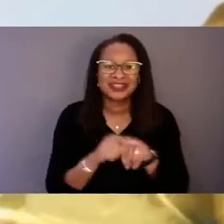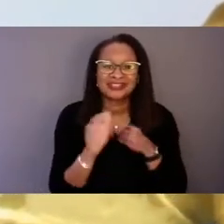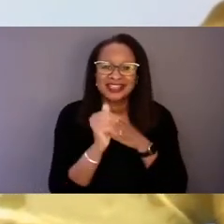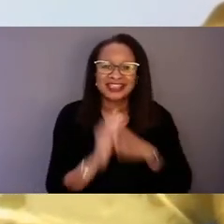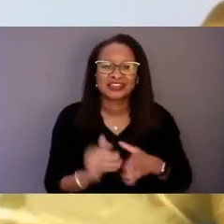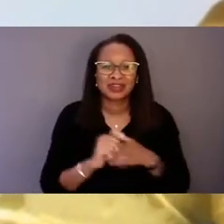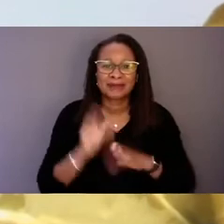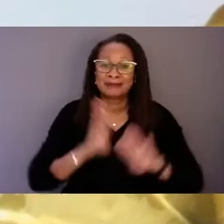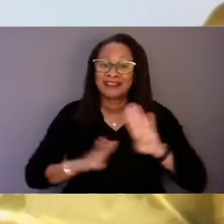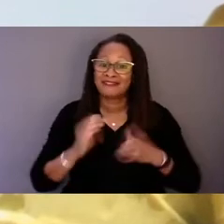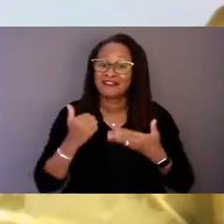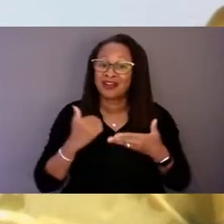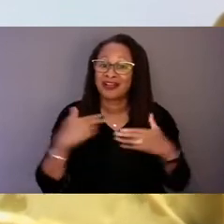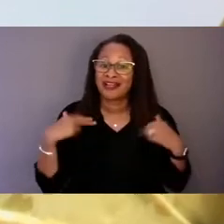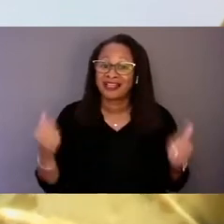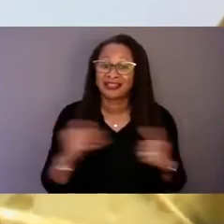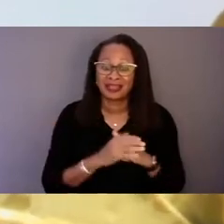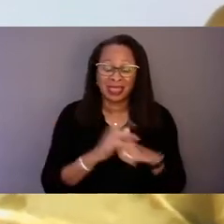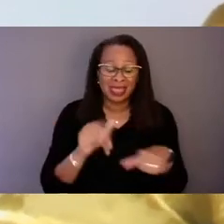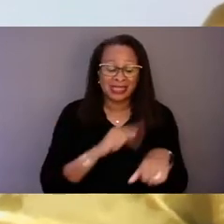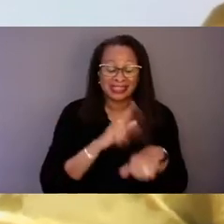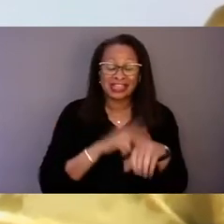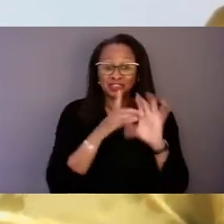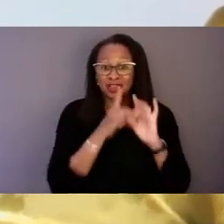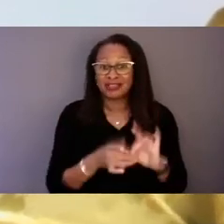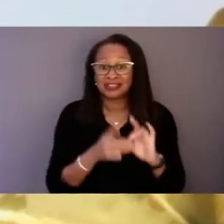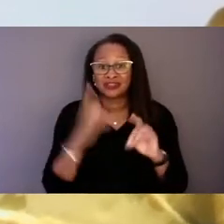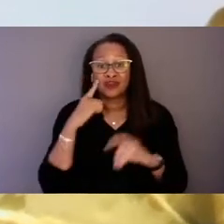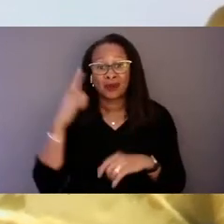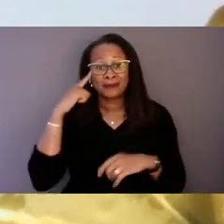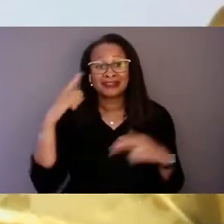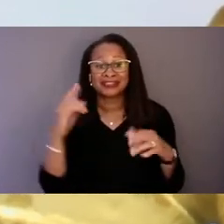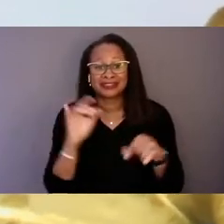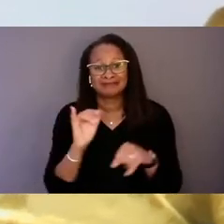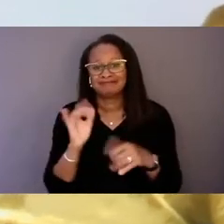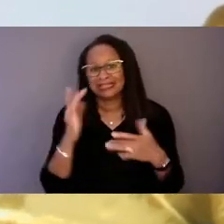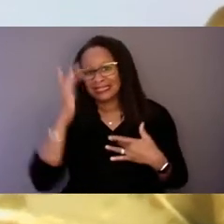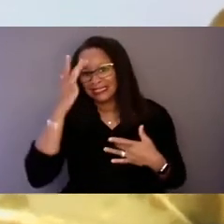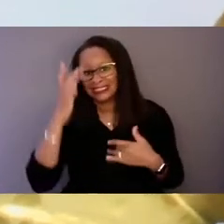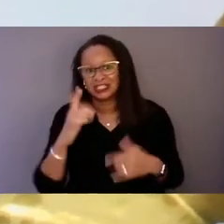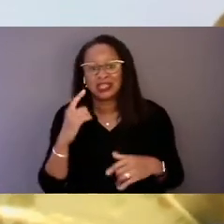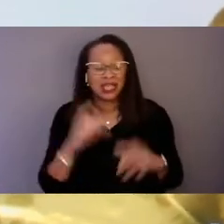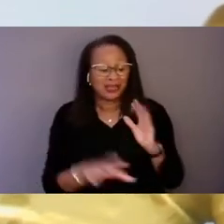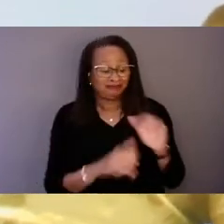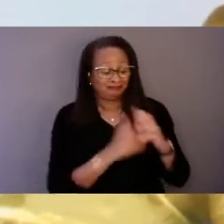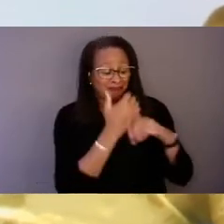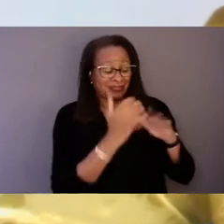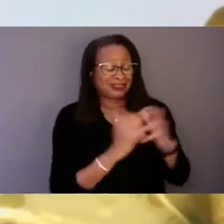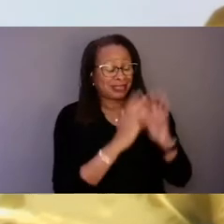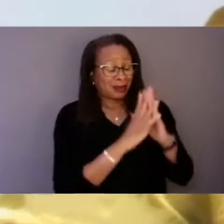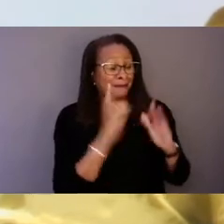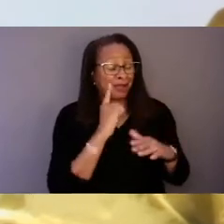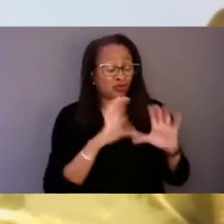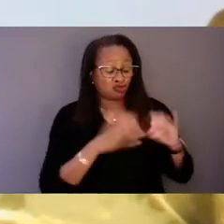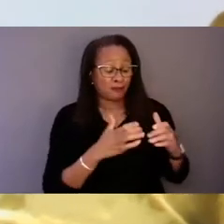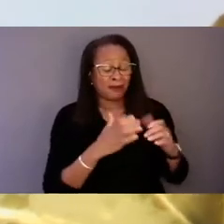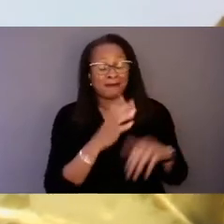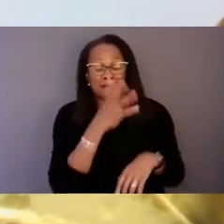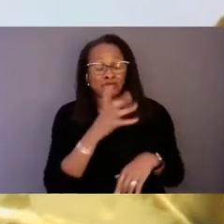The National Alliance for Mental Illness was founded by a group of mothers who weren't able to find the resources they needed to support their children struggling with mental illness.